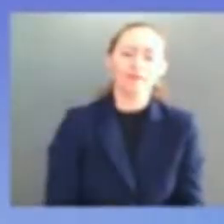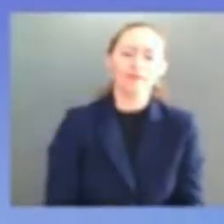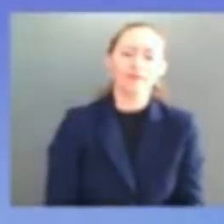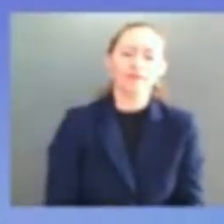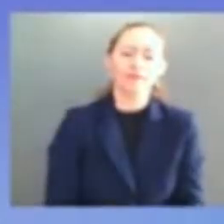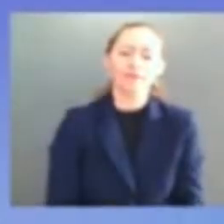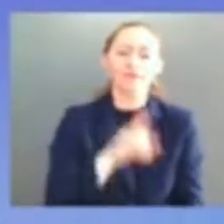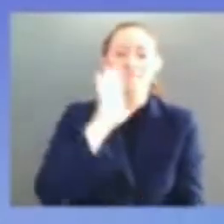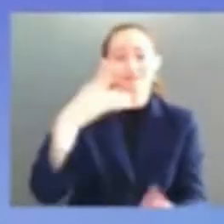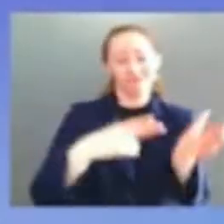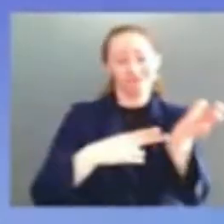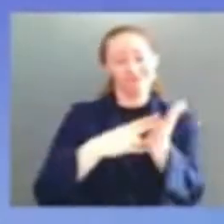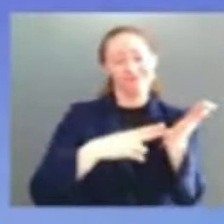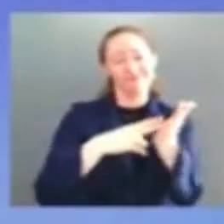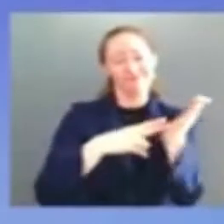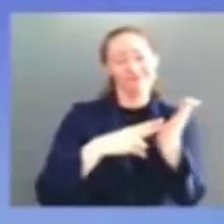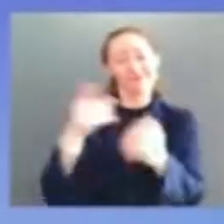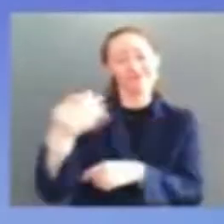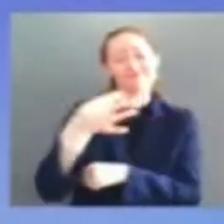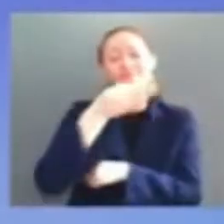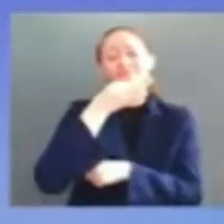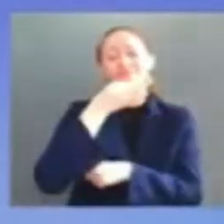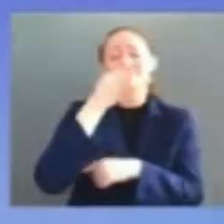unbelievably popular on the hill which helped a lot